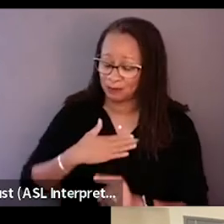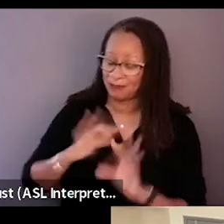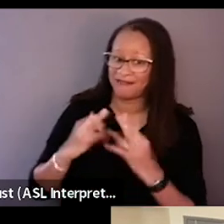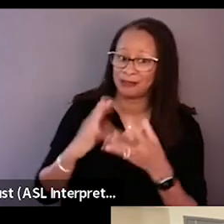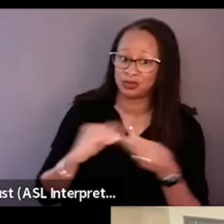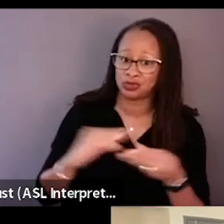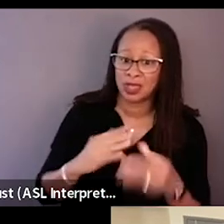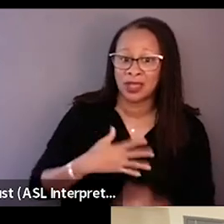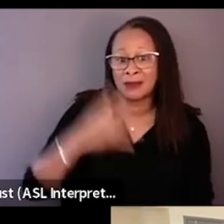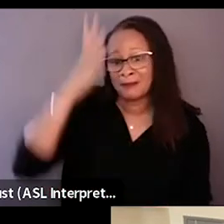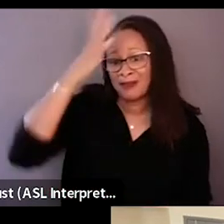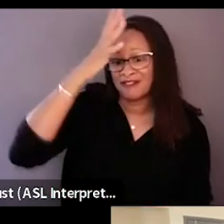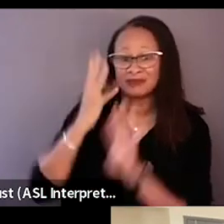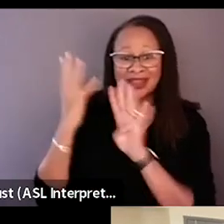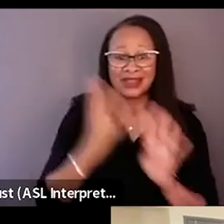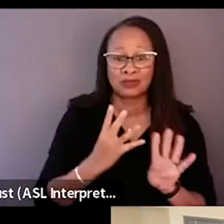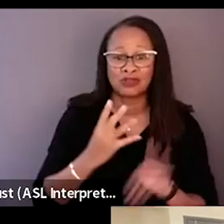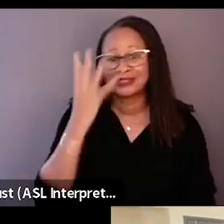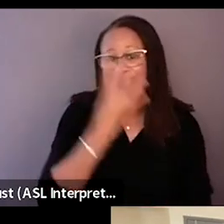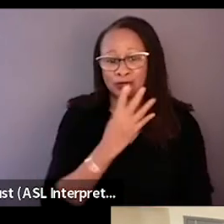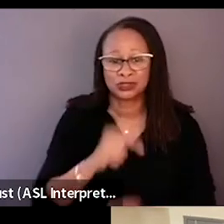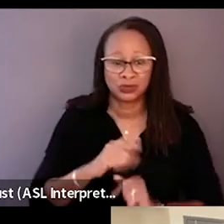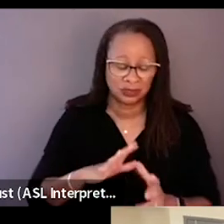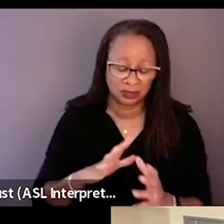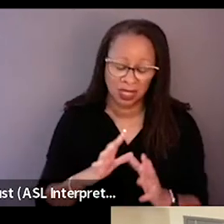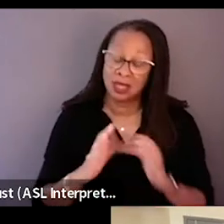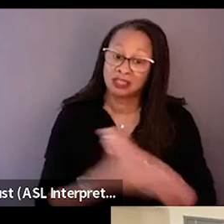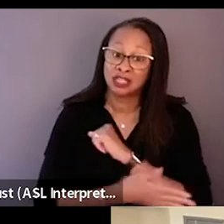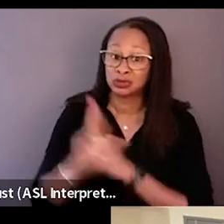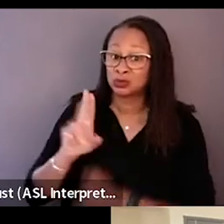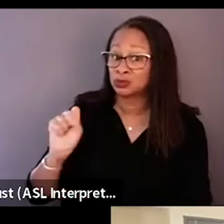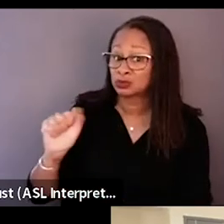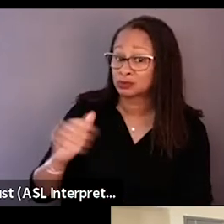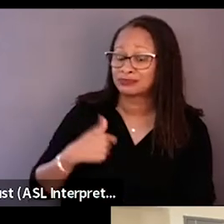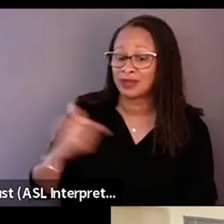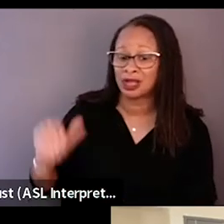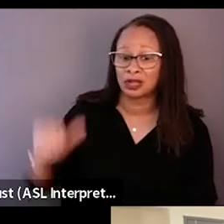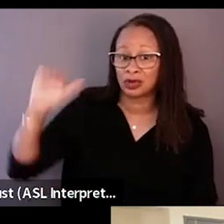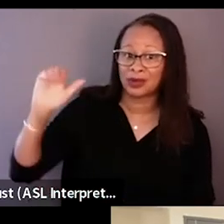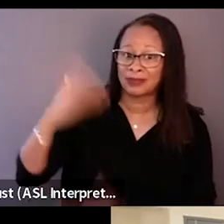My father is an immigrant to this country and I grew up under his shadow.